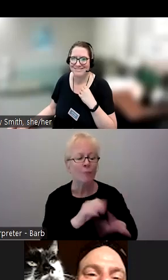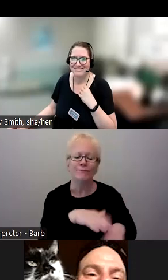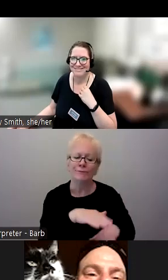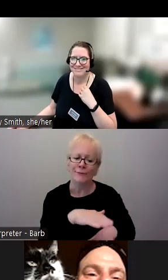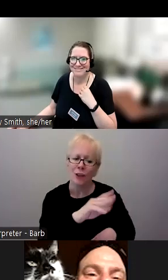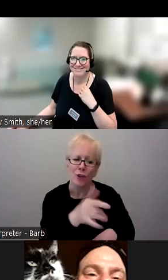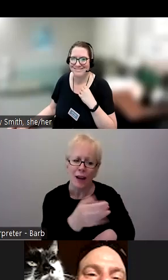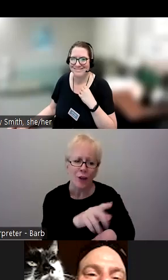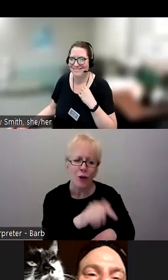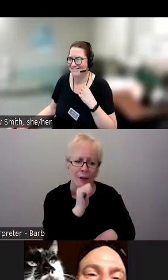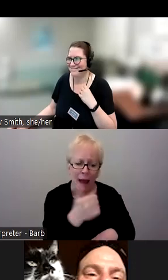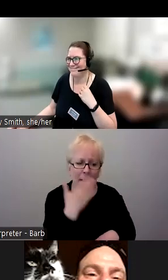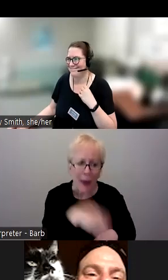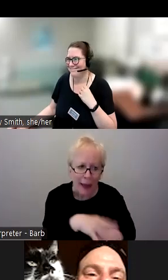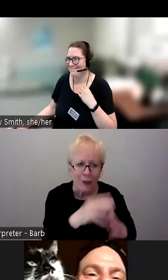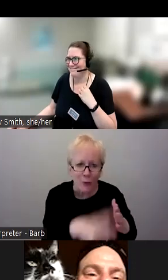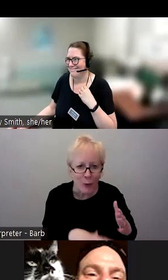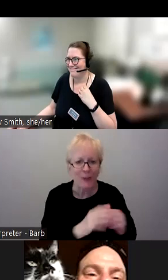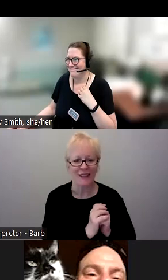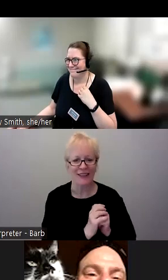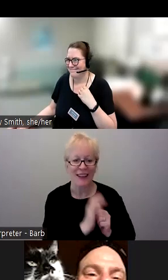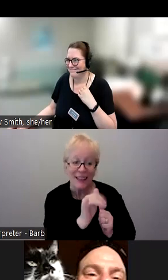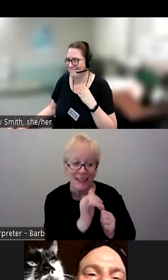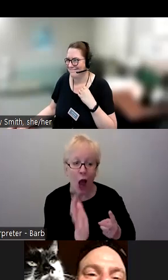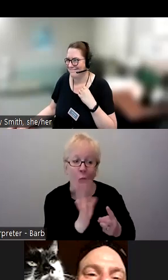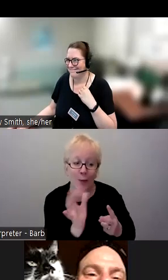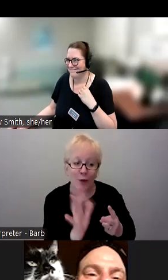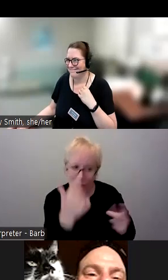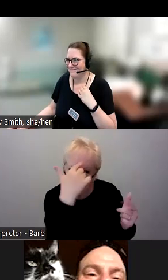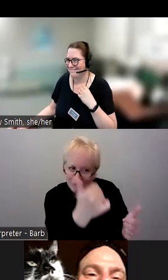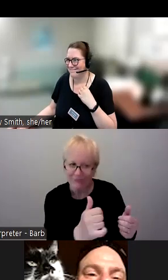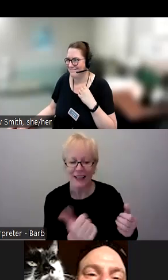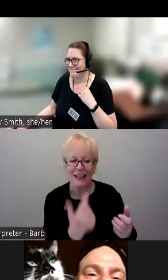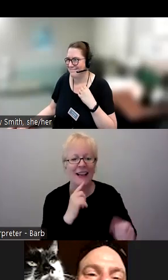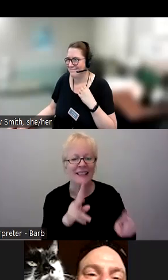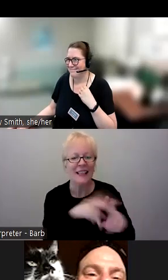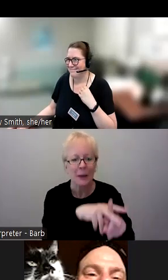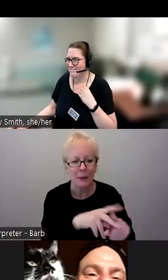They're optional assignments and really they're more of a security blanket if you're just